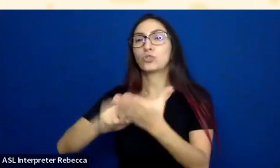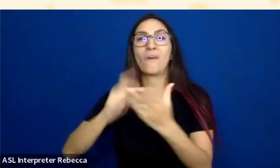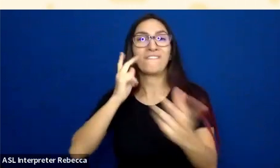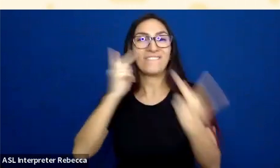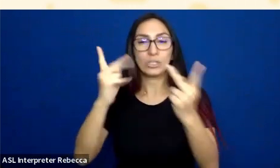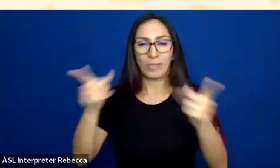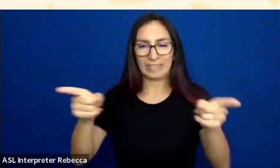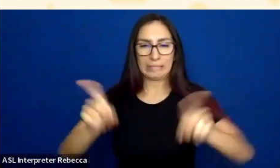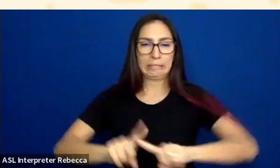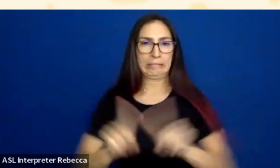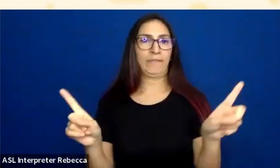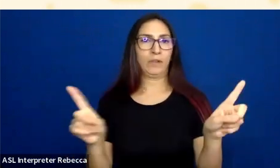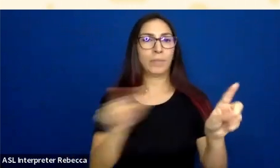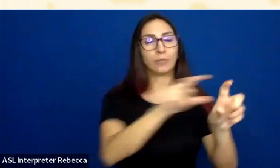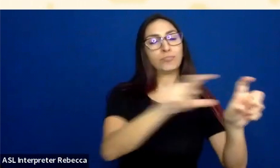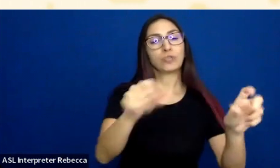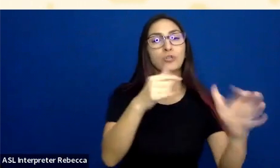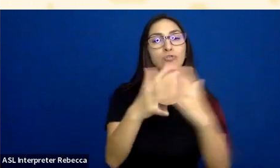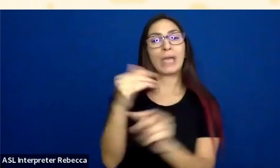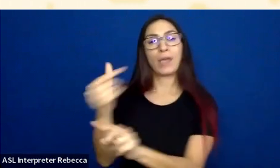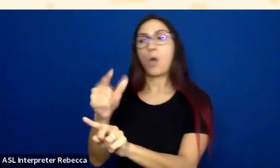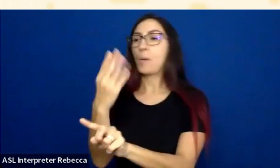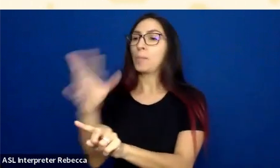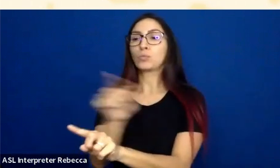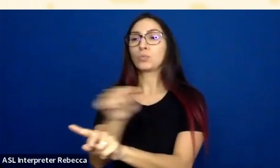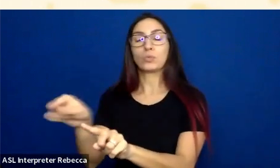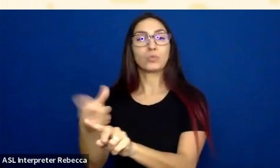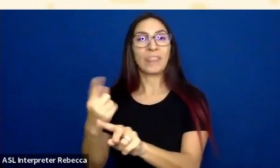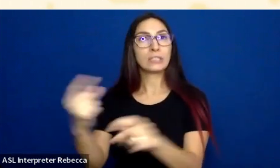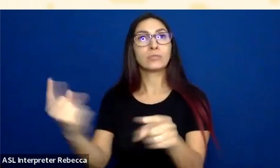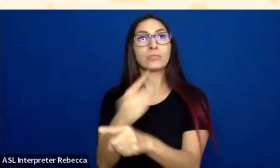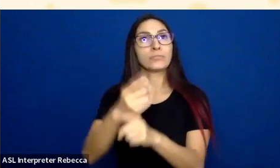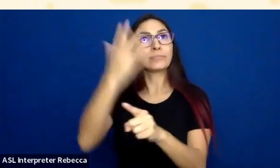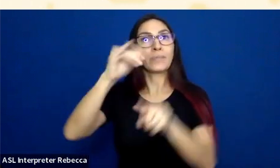In other words, this isn't body text; this is a link, and you can not rely on just a color difference for that.